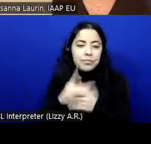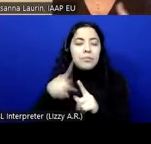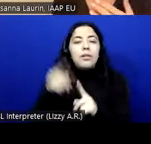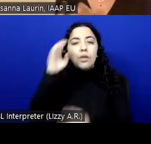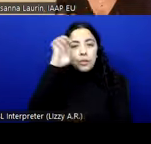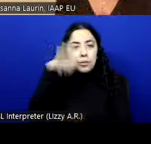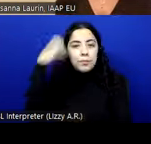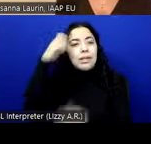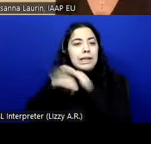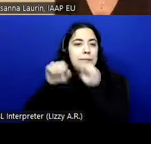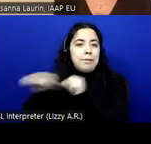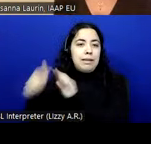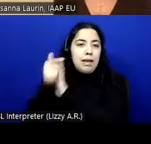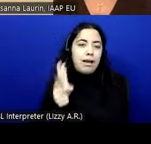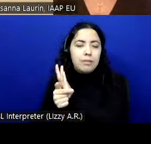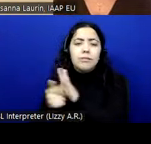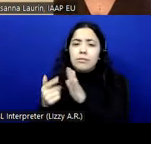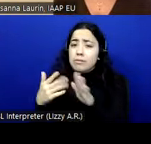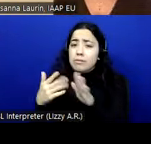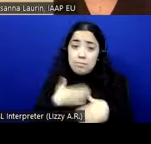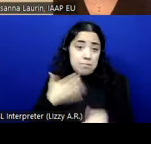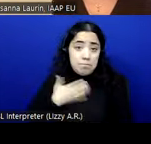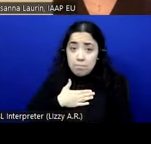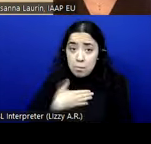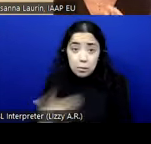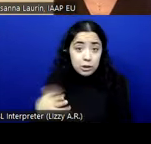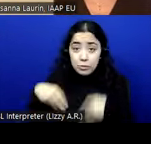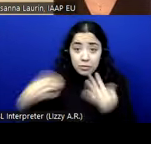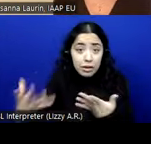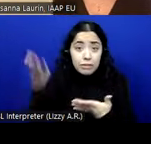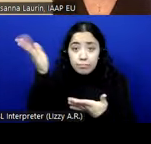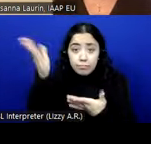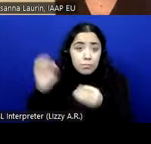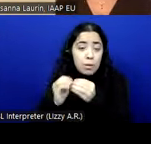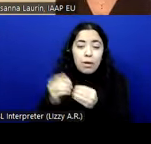We have done several, but absolutely, we will have more of those. I know that is a request that keeps